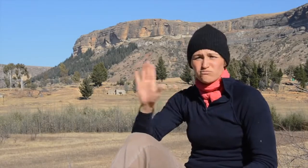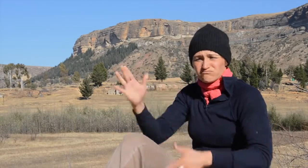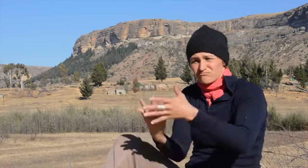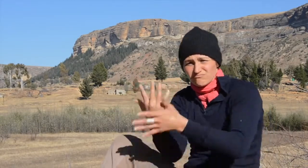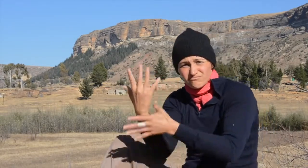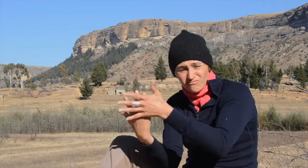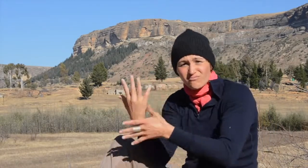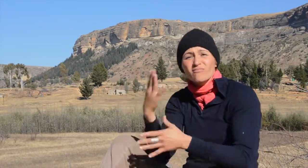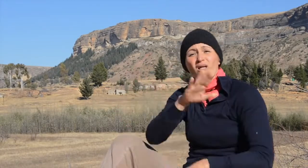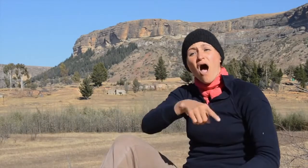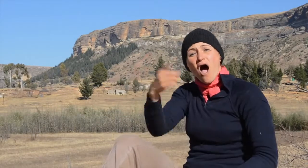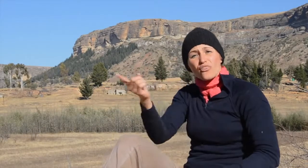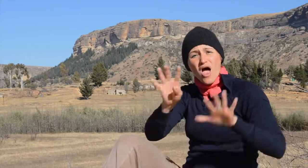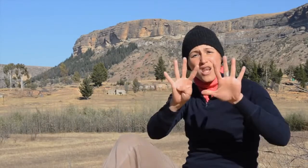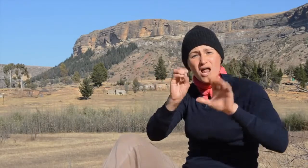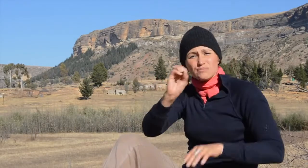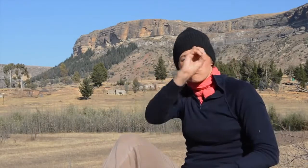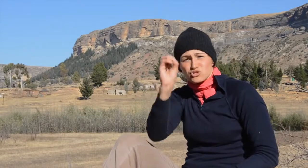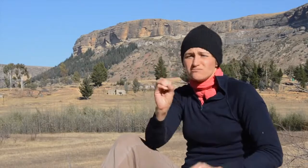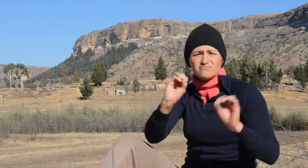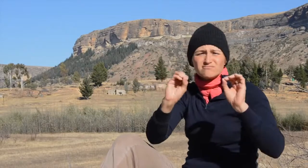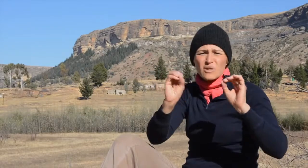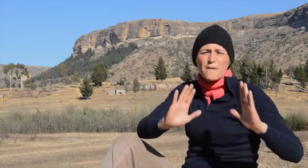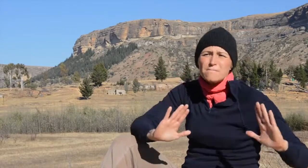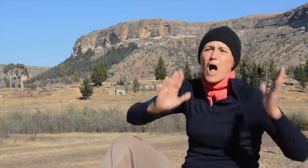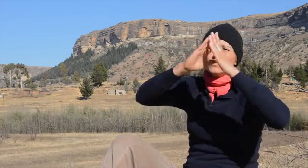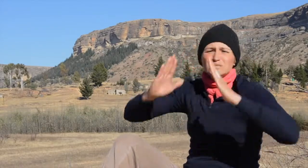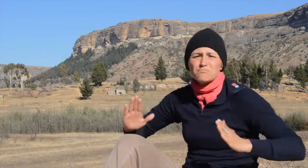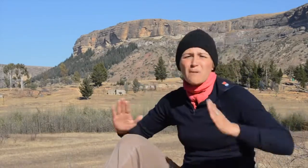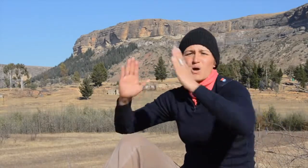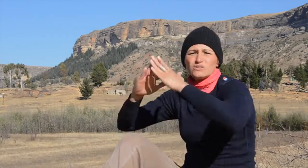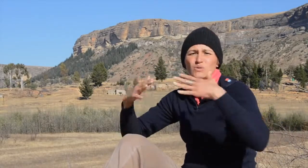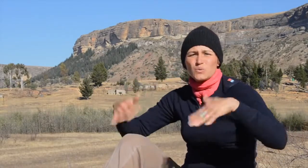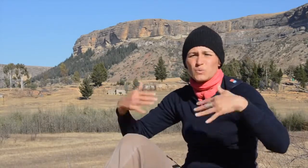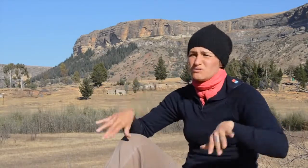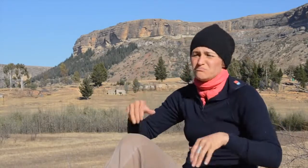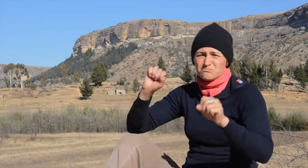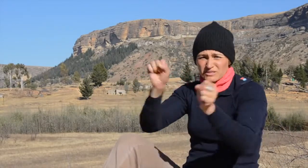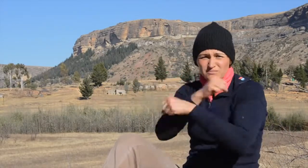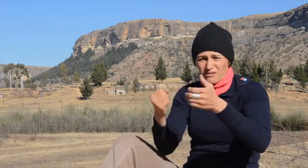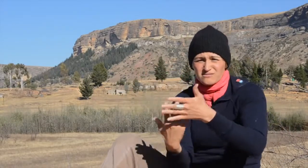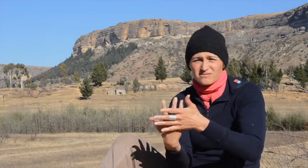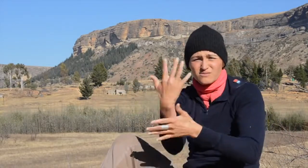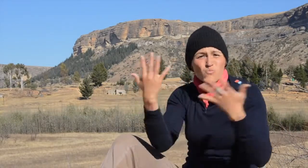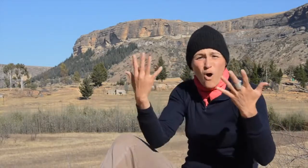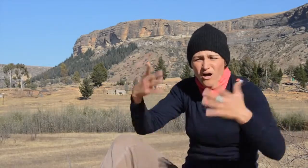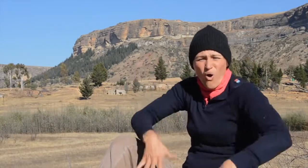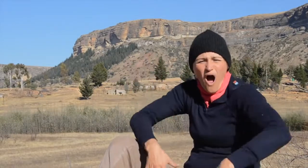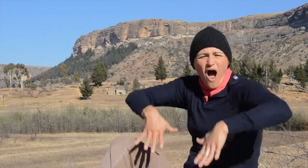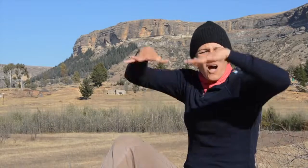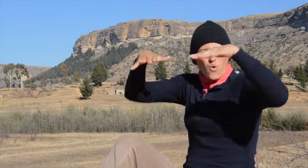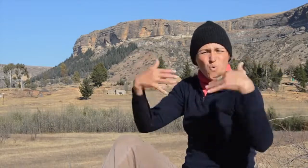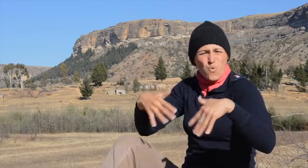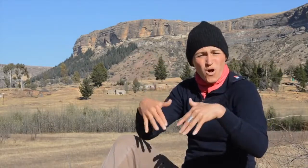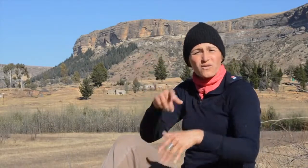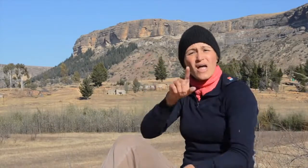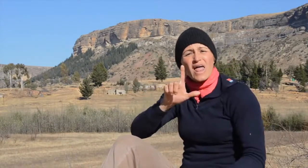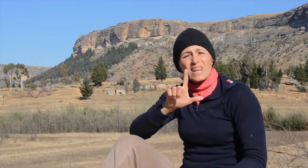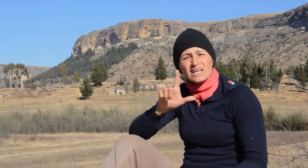some fruits and vegetables as well as sorghum